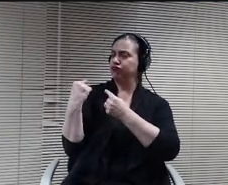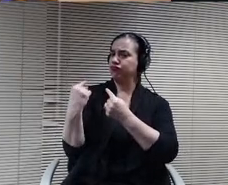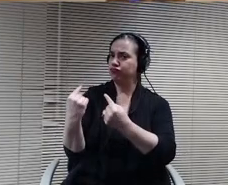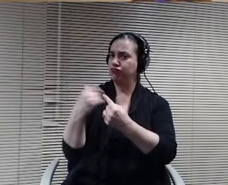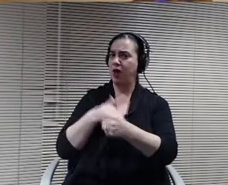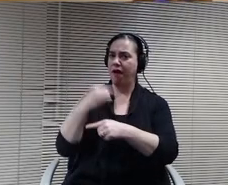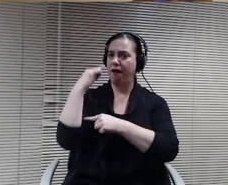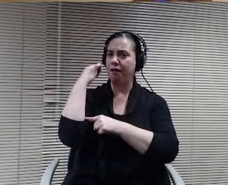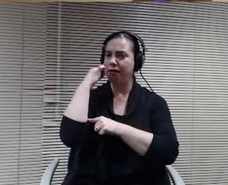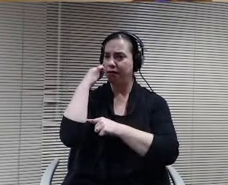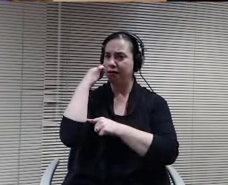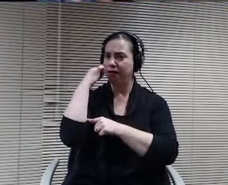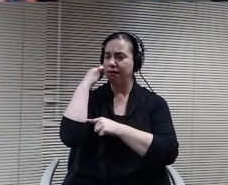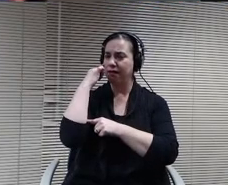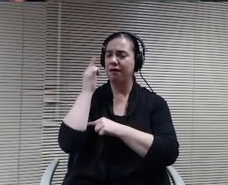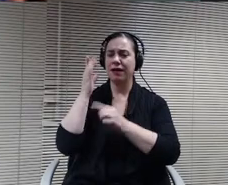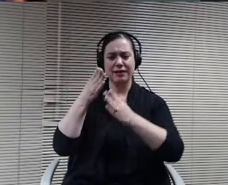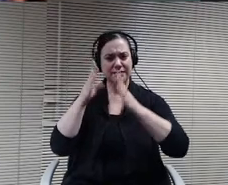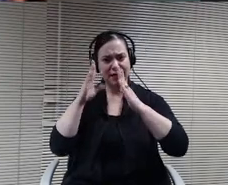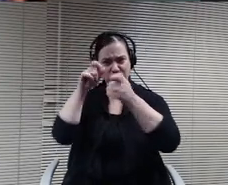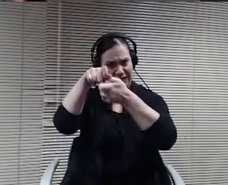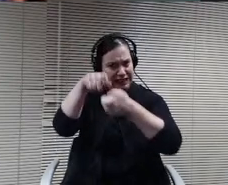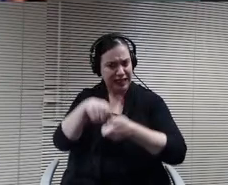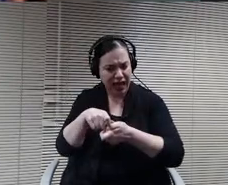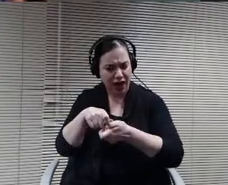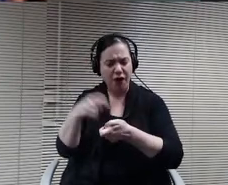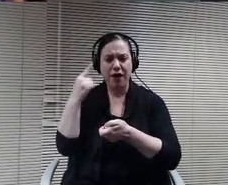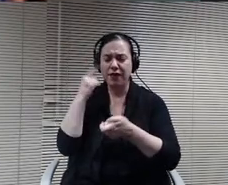that the attention to detail that's important in the Office